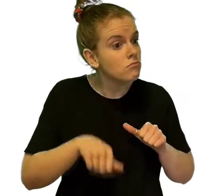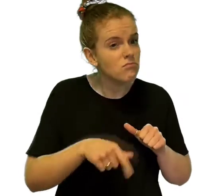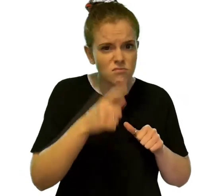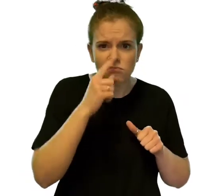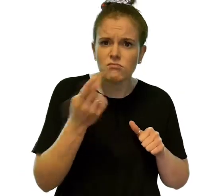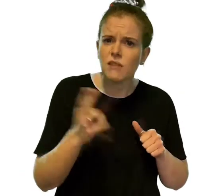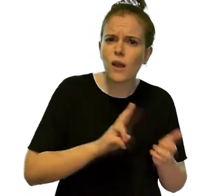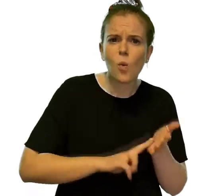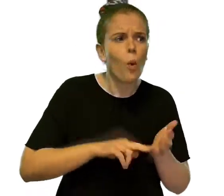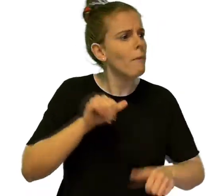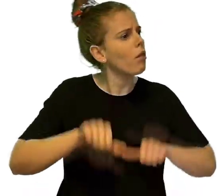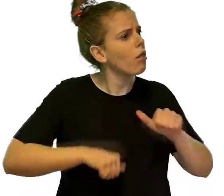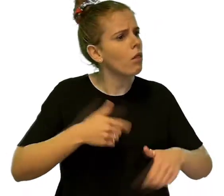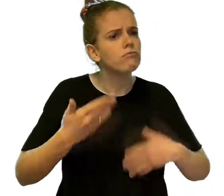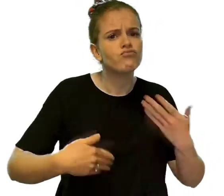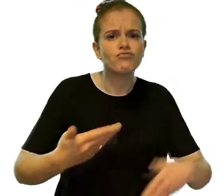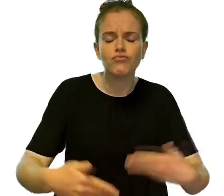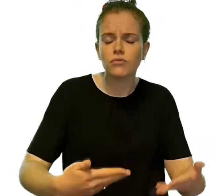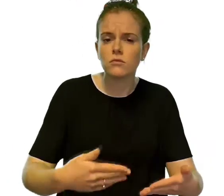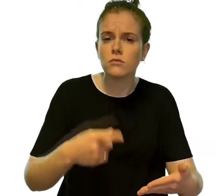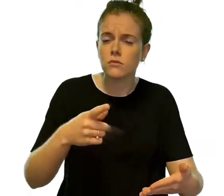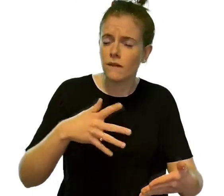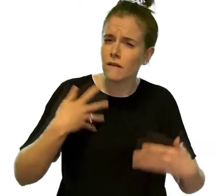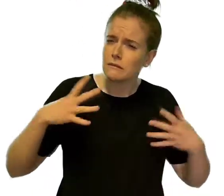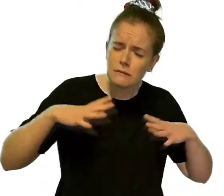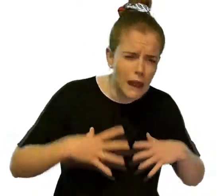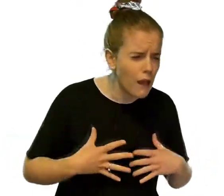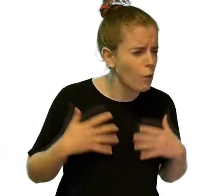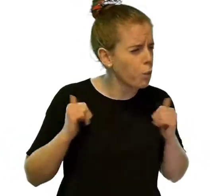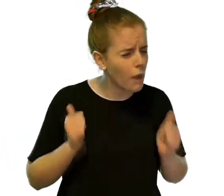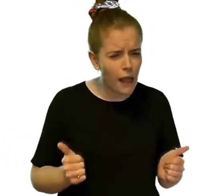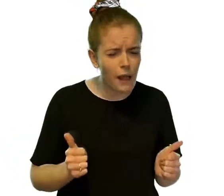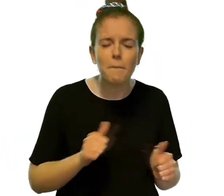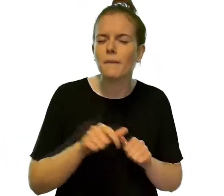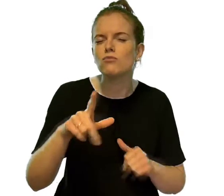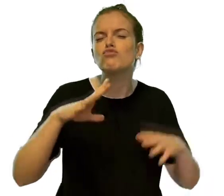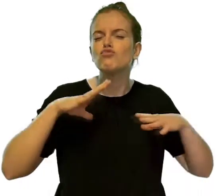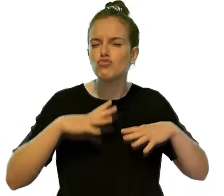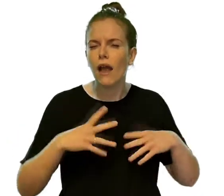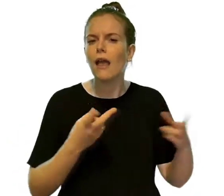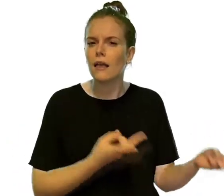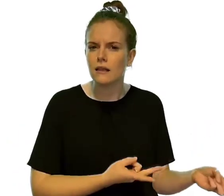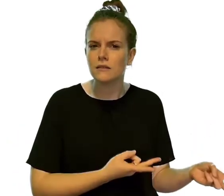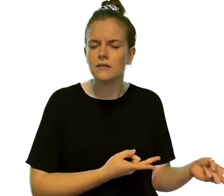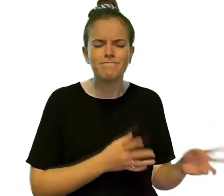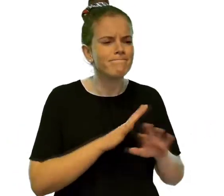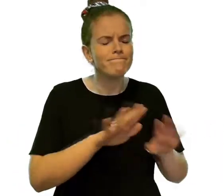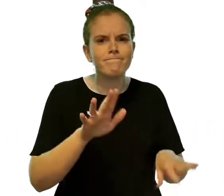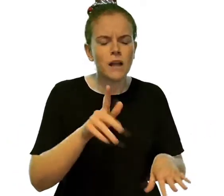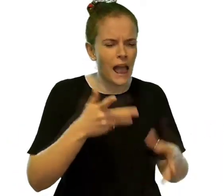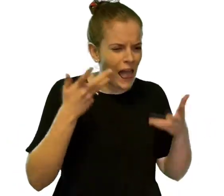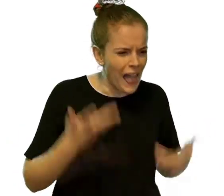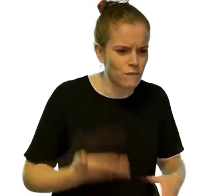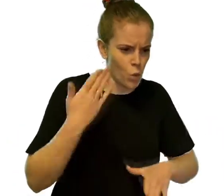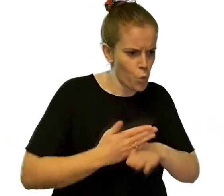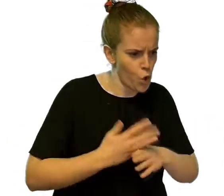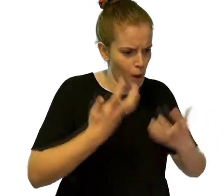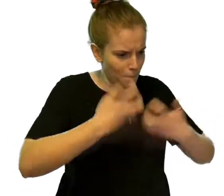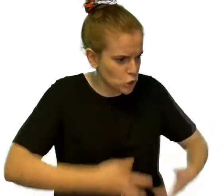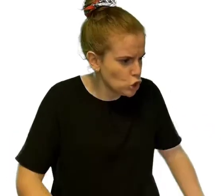If you feel tired or unwell, rest and avoid using heavy machinery or driving.